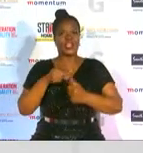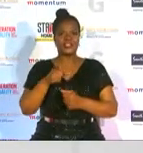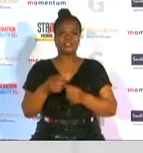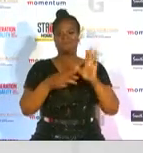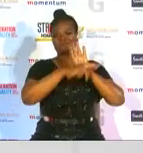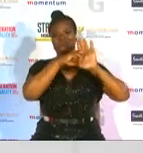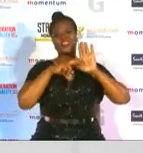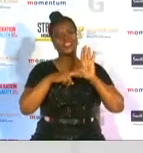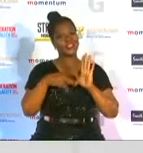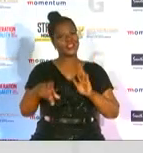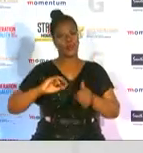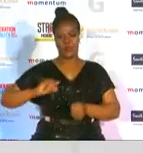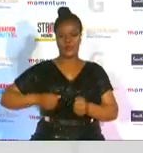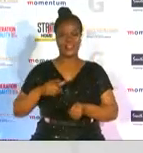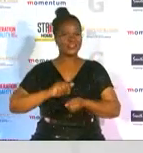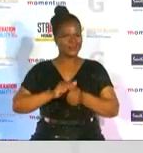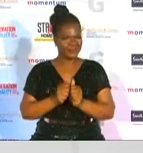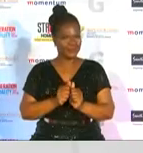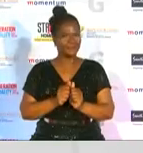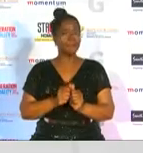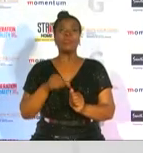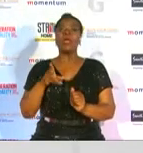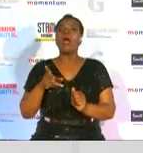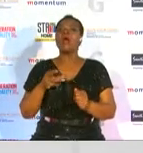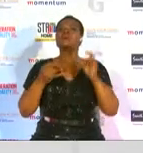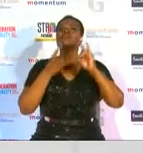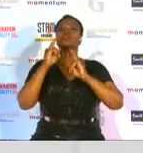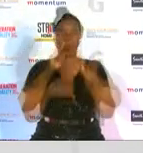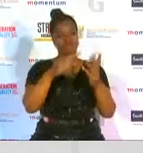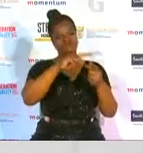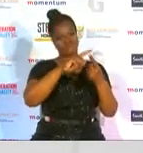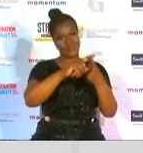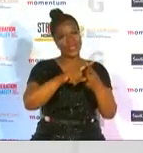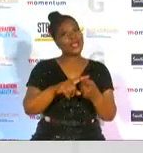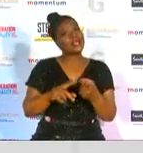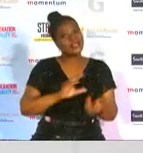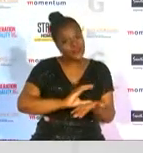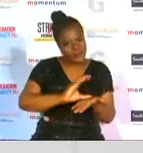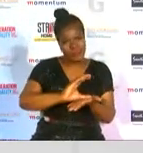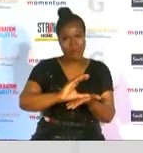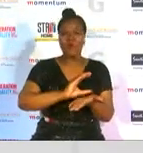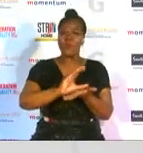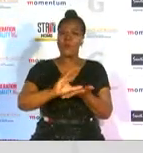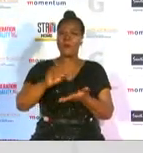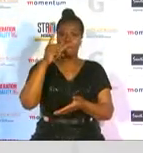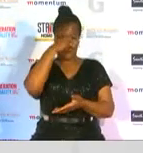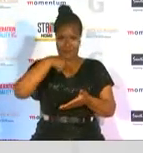of women in sport and to celebrate and recognize all of you sponsoring professional women sporting